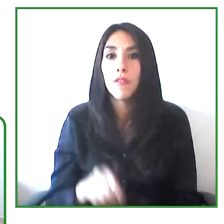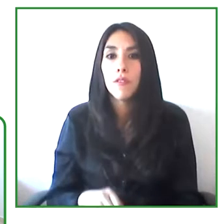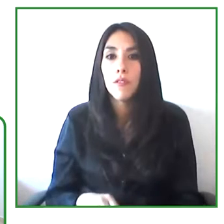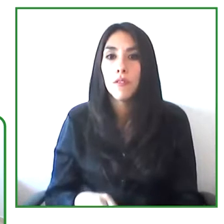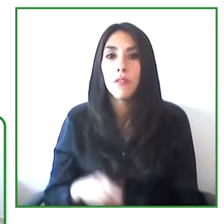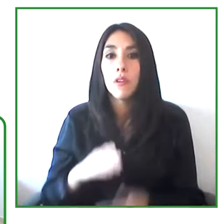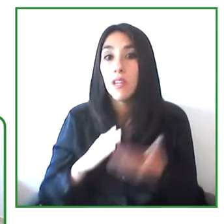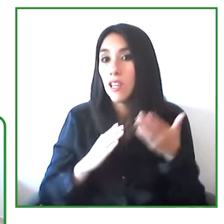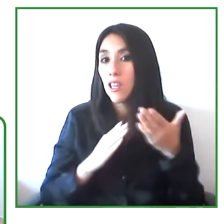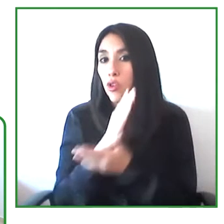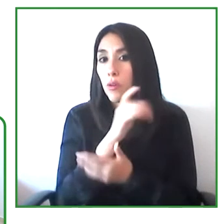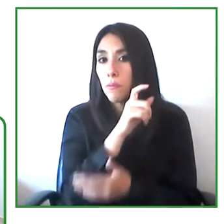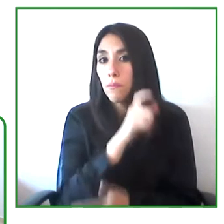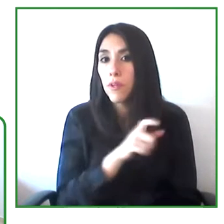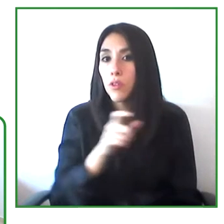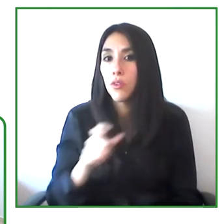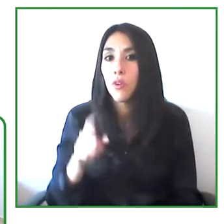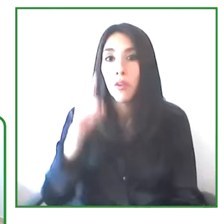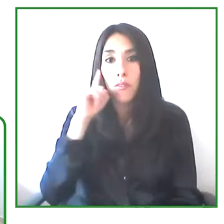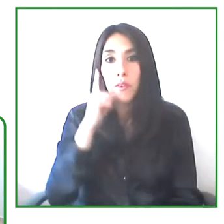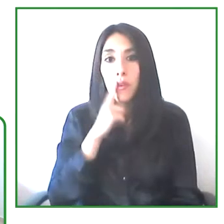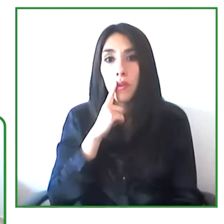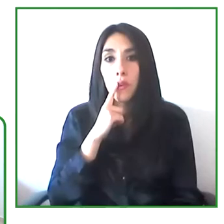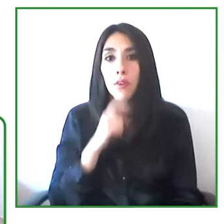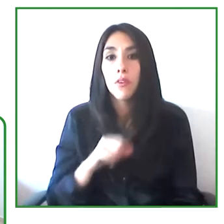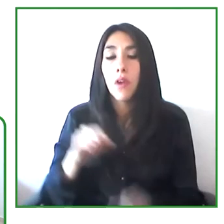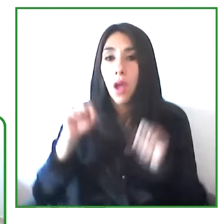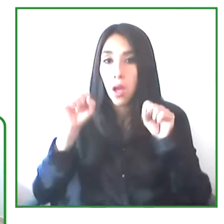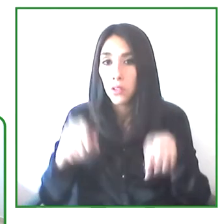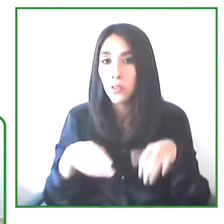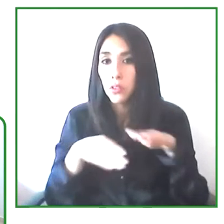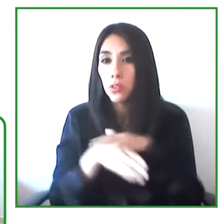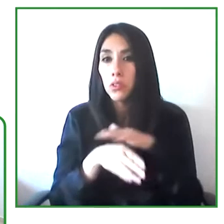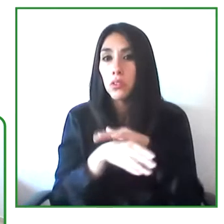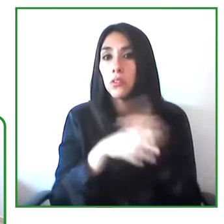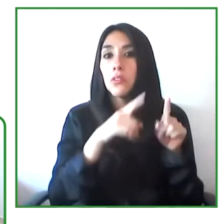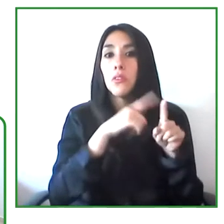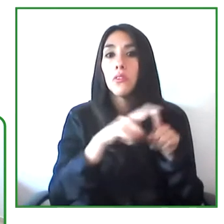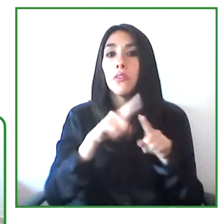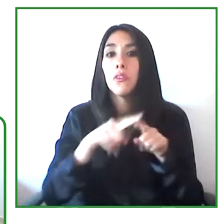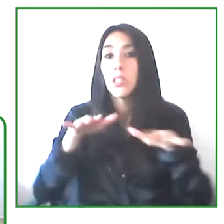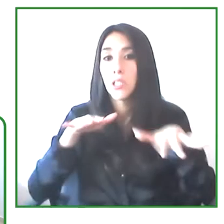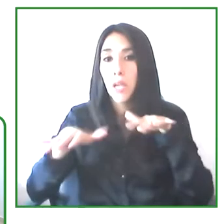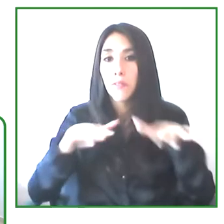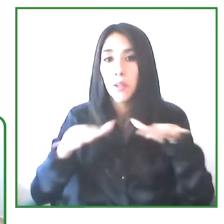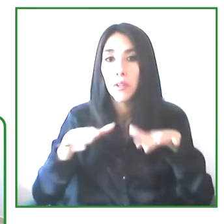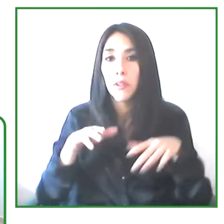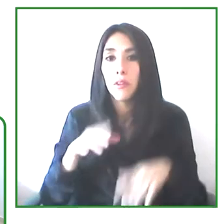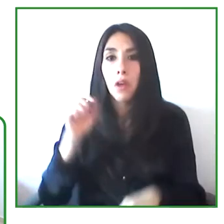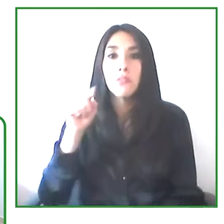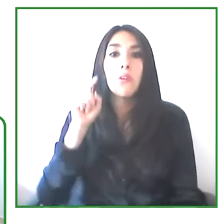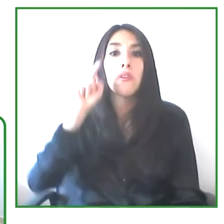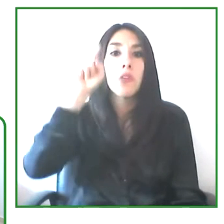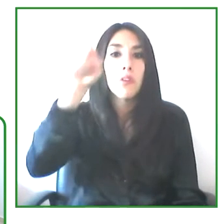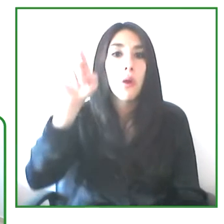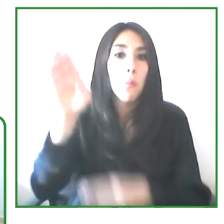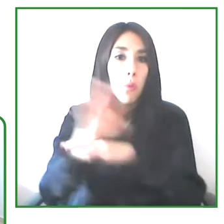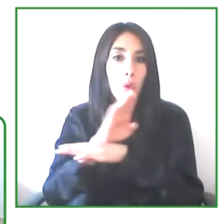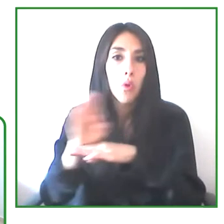relevo helped the deaf people to access different sectors, they can use your services to